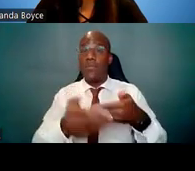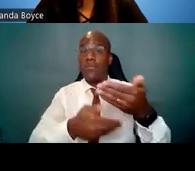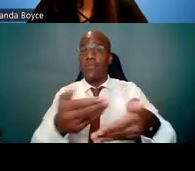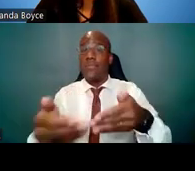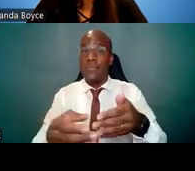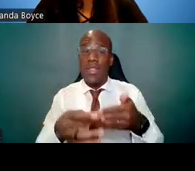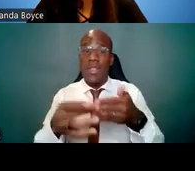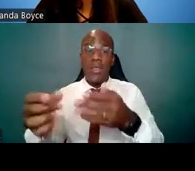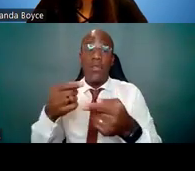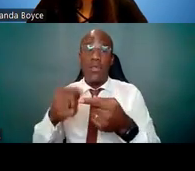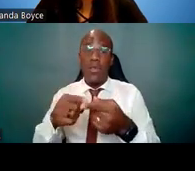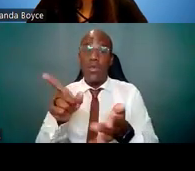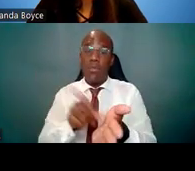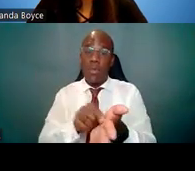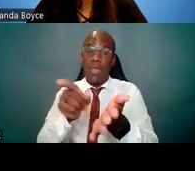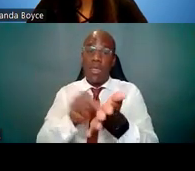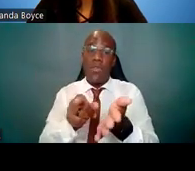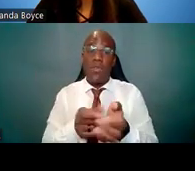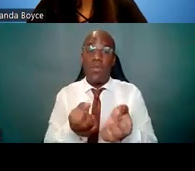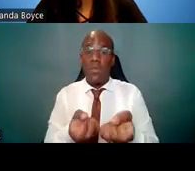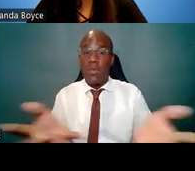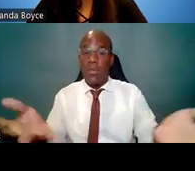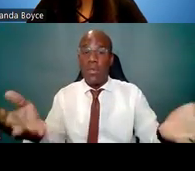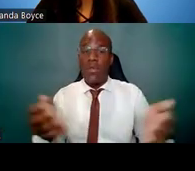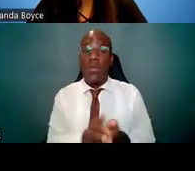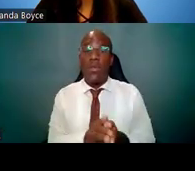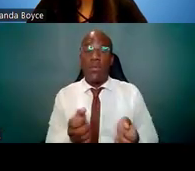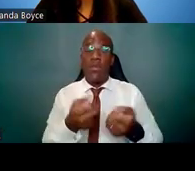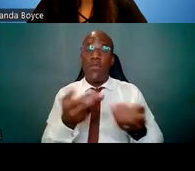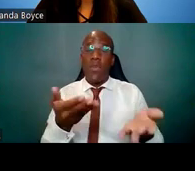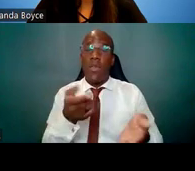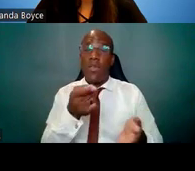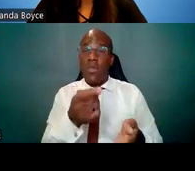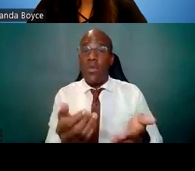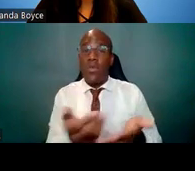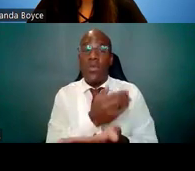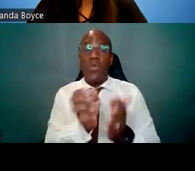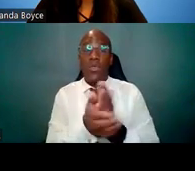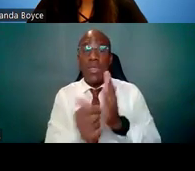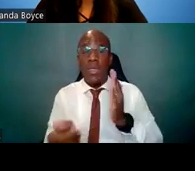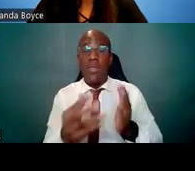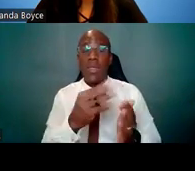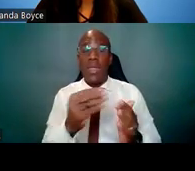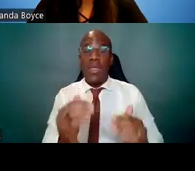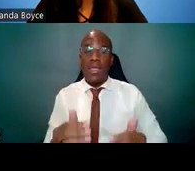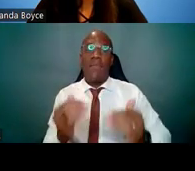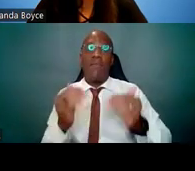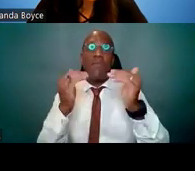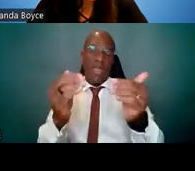advance the scientific field, and launch your career -- so we're not asking for much here. You want to develop a strong,